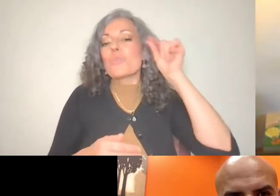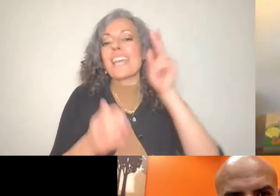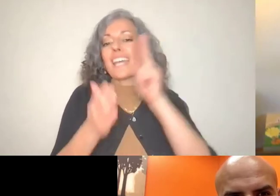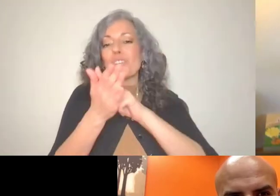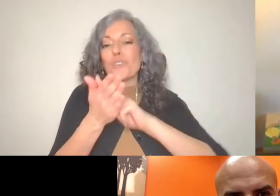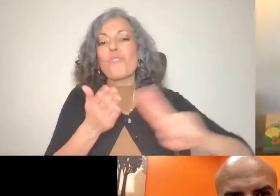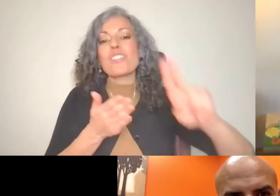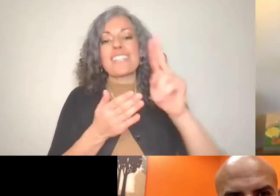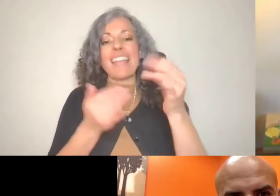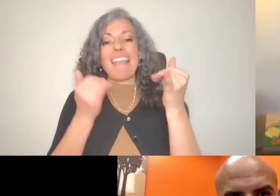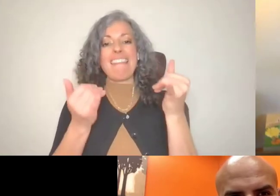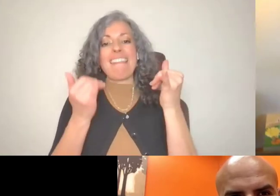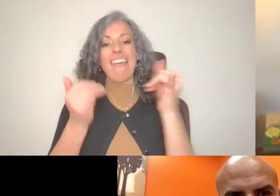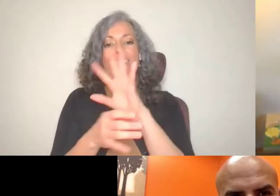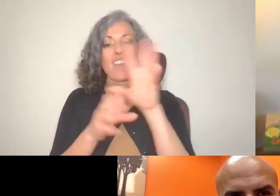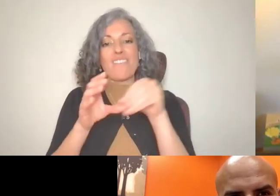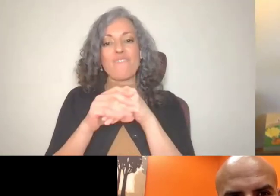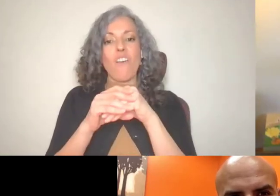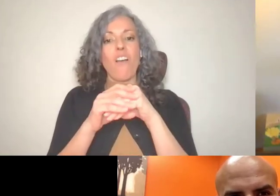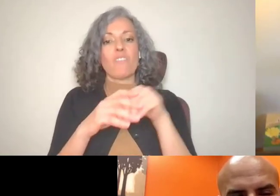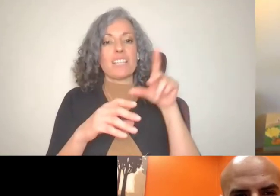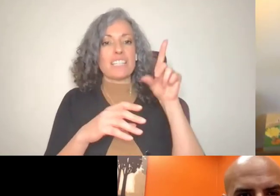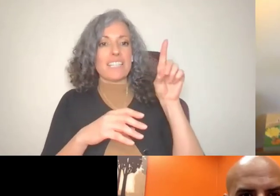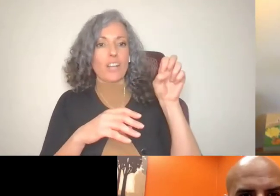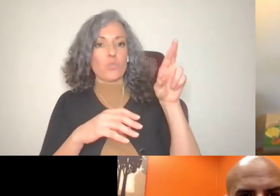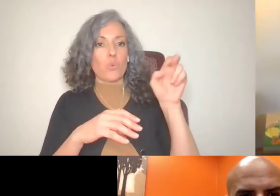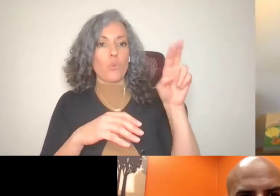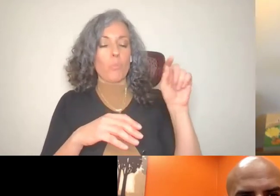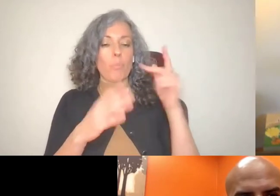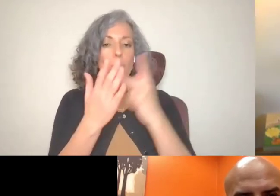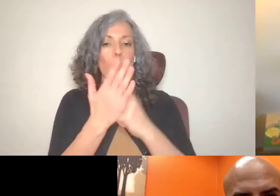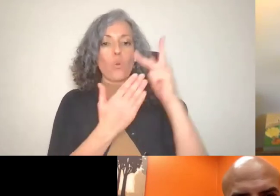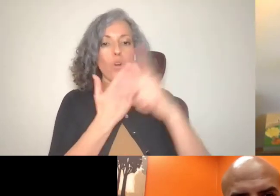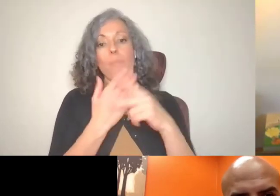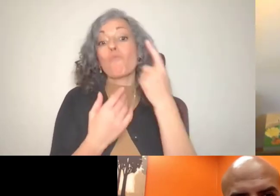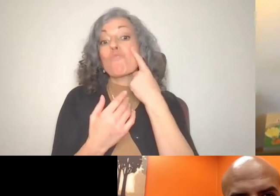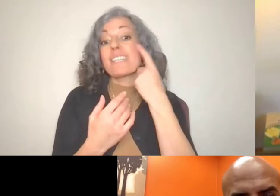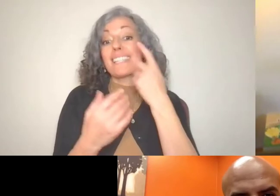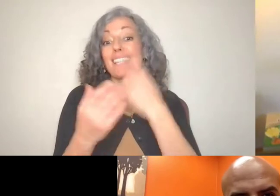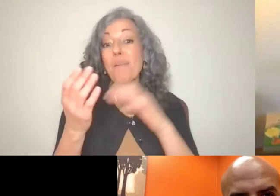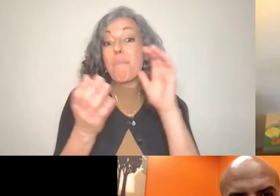program and you recently got married, you've been incredibly busy erection